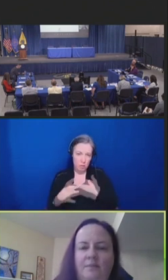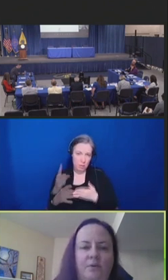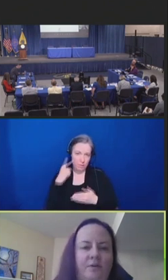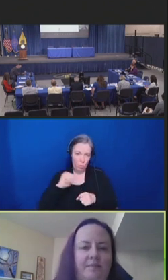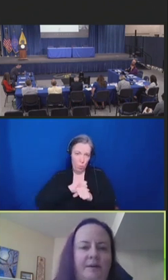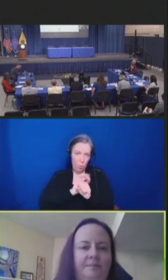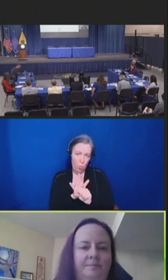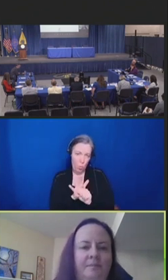vaccine programming.